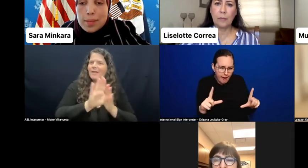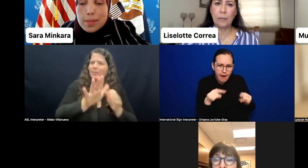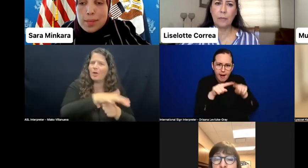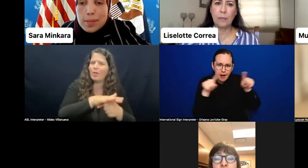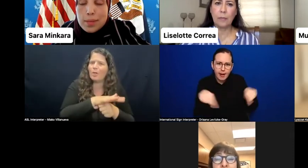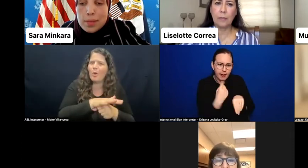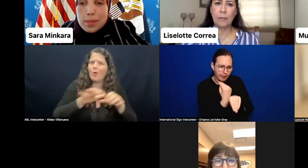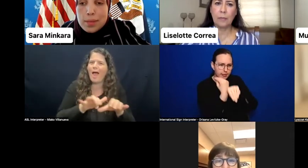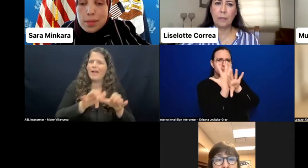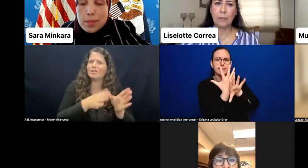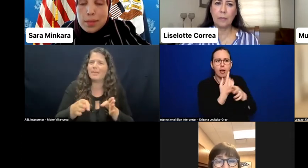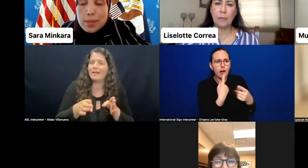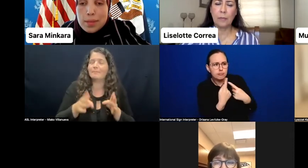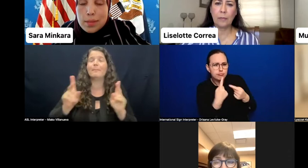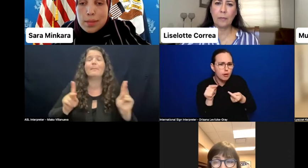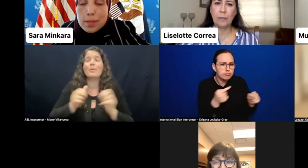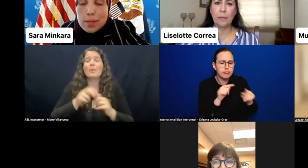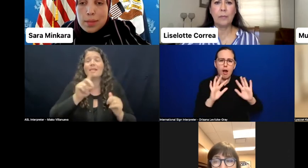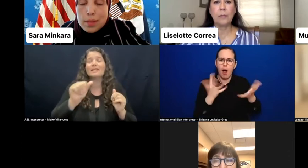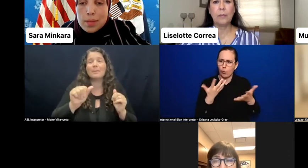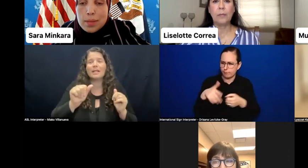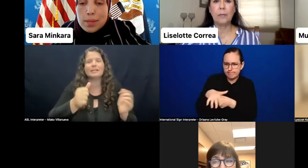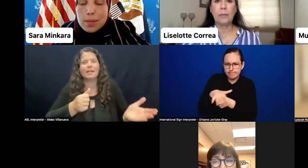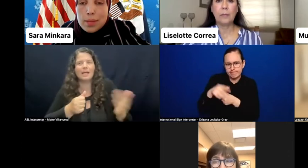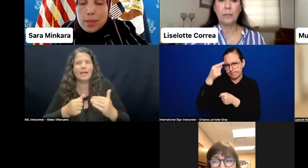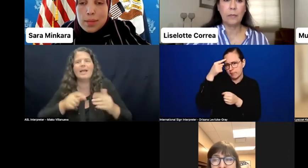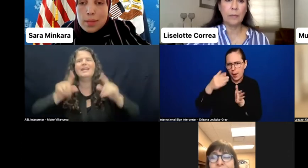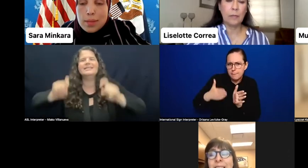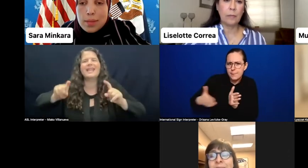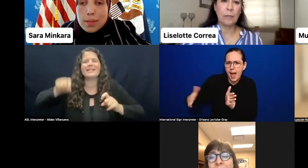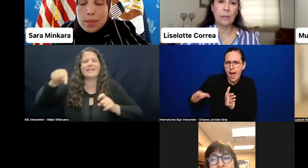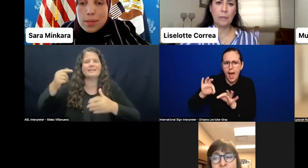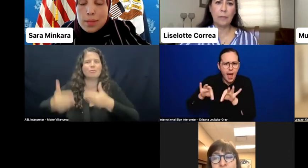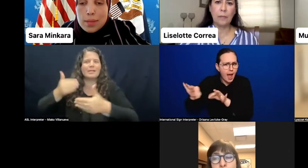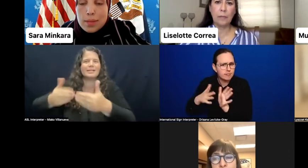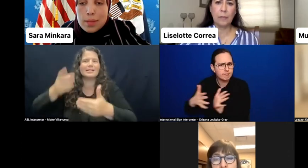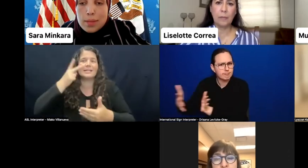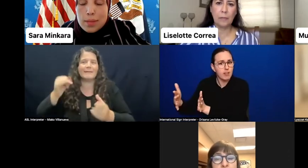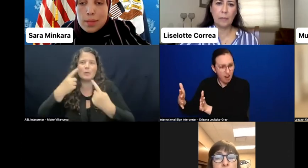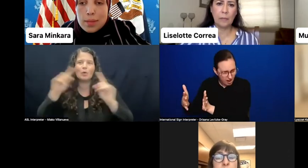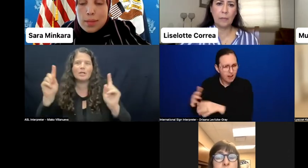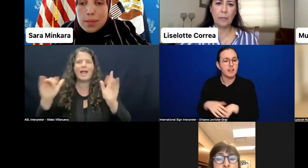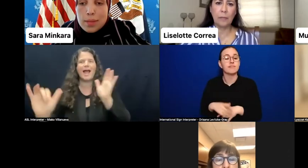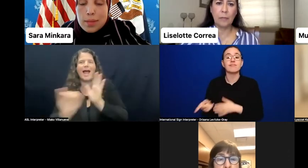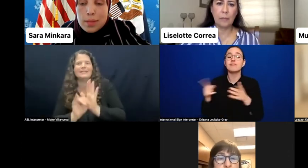to test accessibility features of the elections process and identify barriers that could be removed